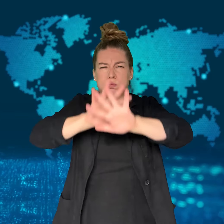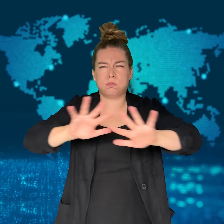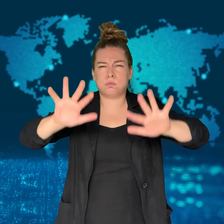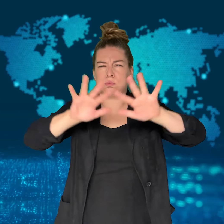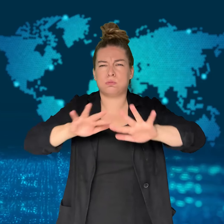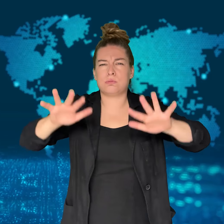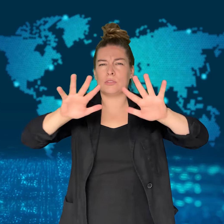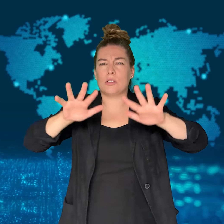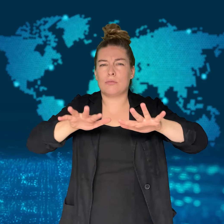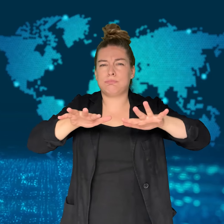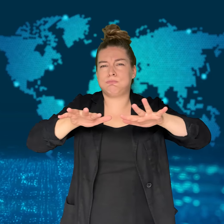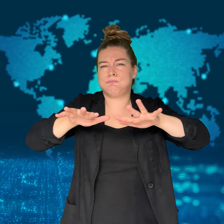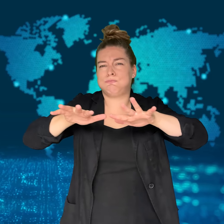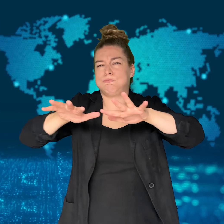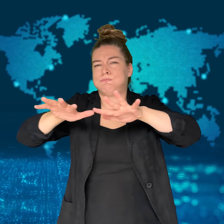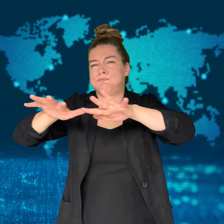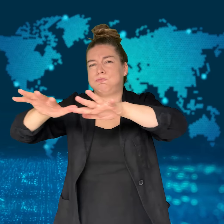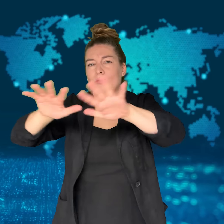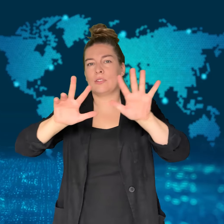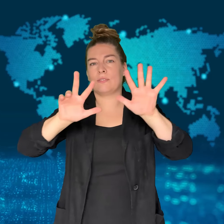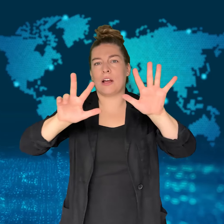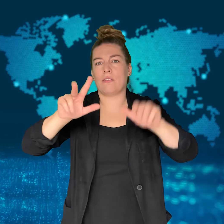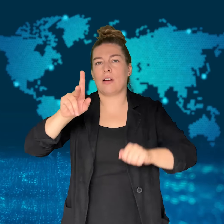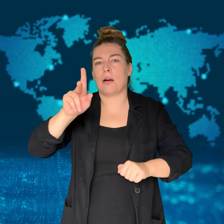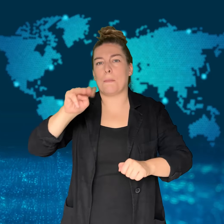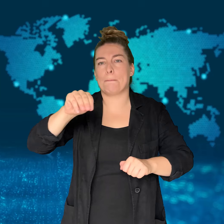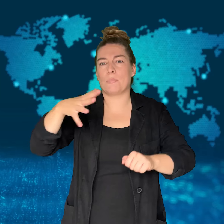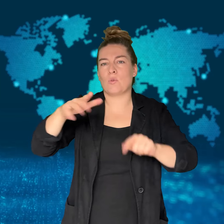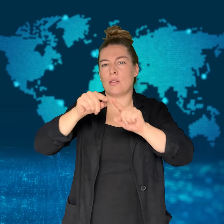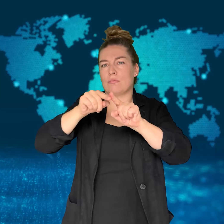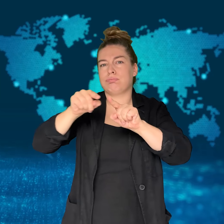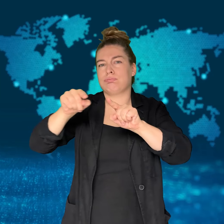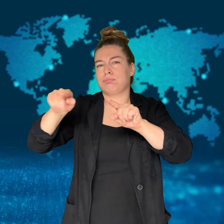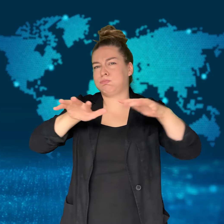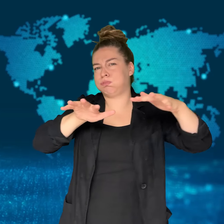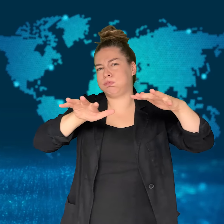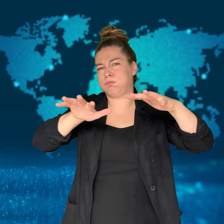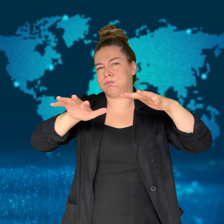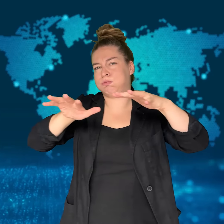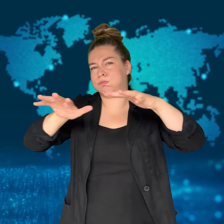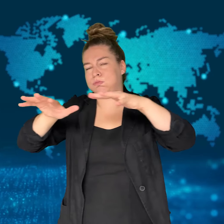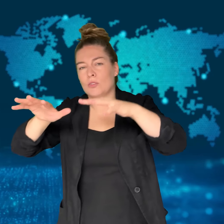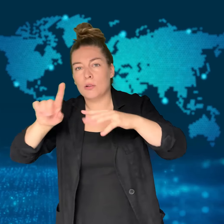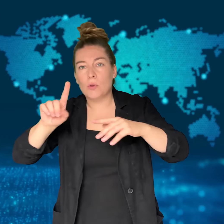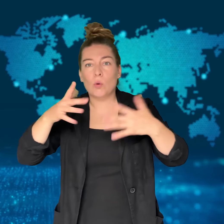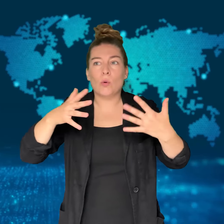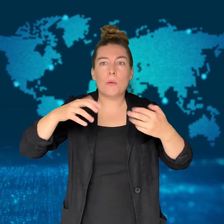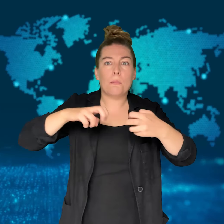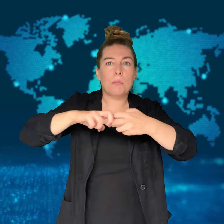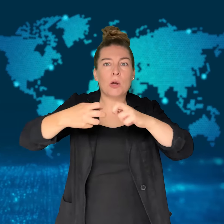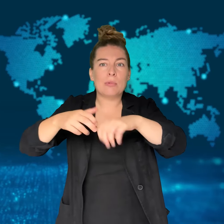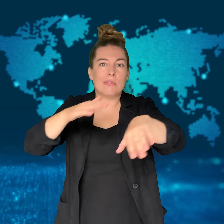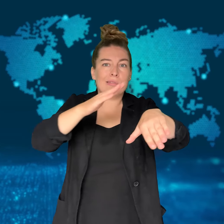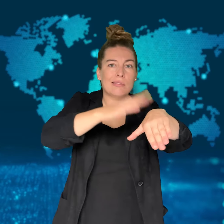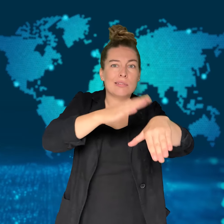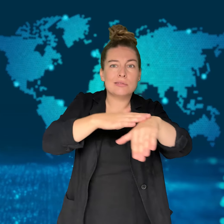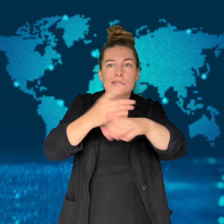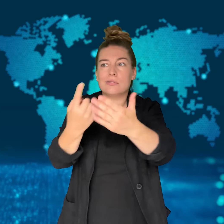The ash from the volcano rose 8 kilometers above Russia's coast.